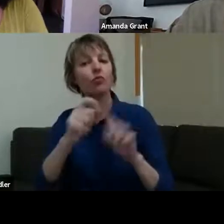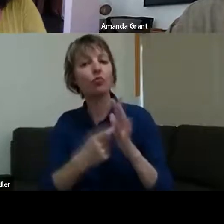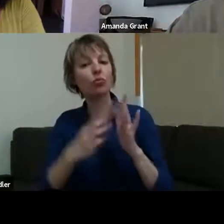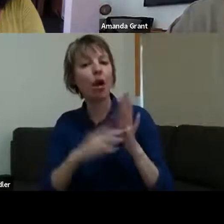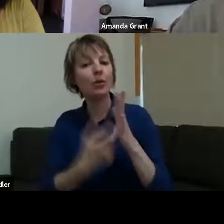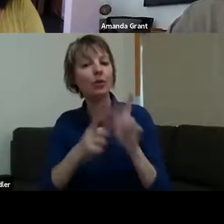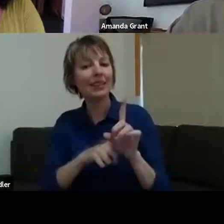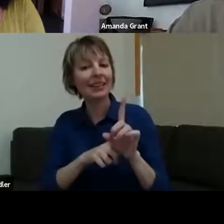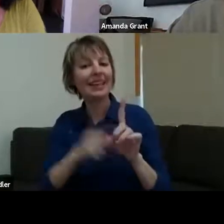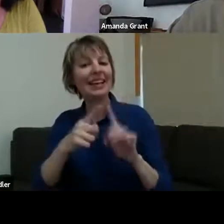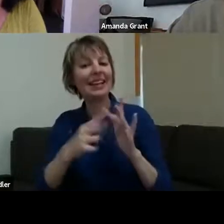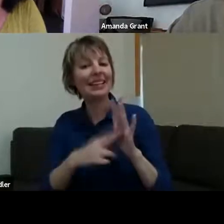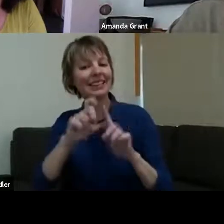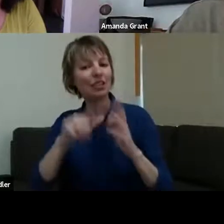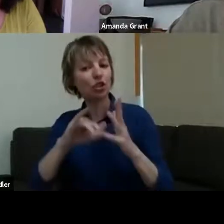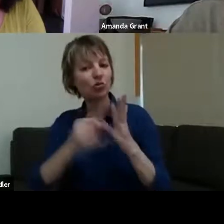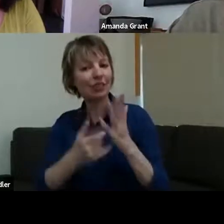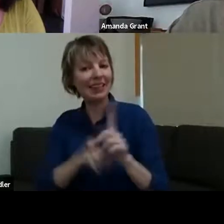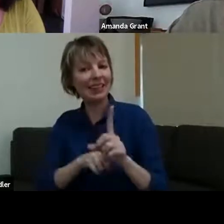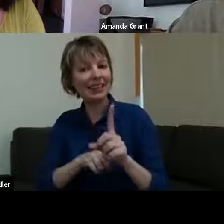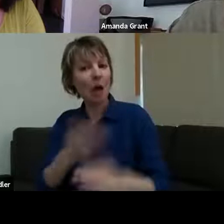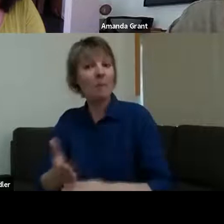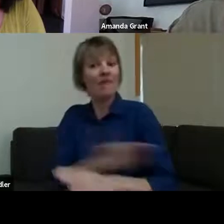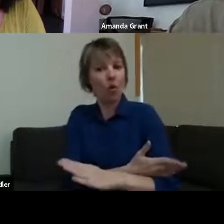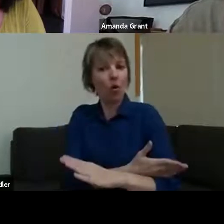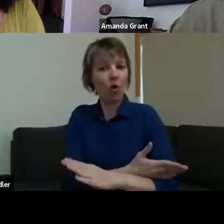all coming together as a part of this program, working side by side